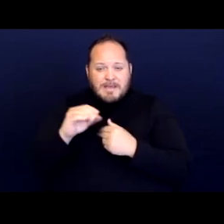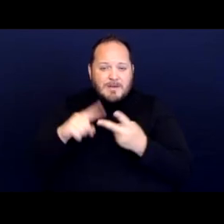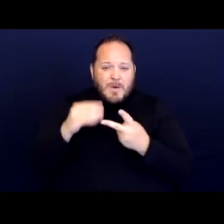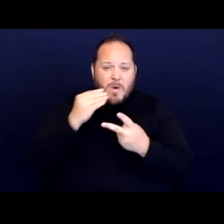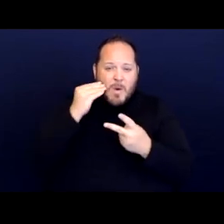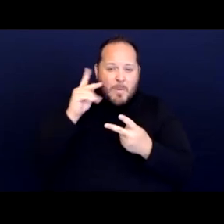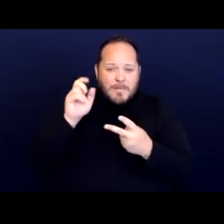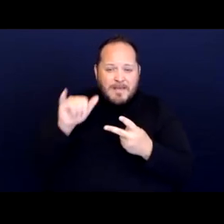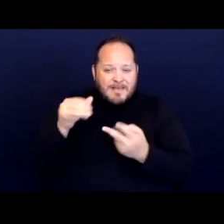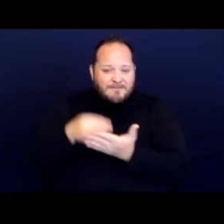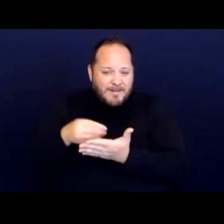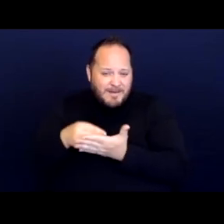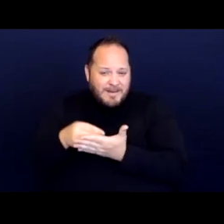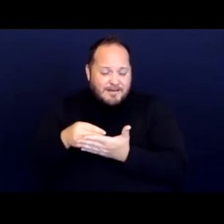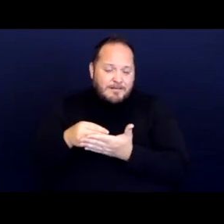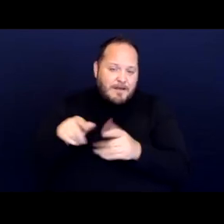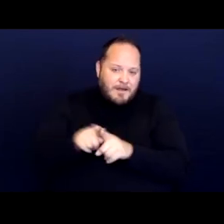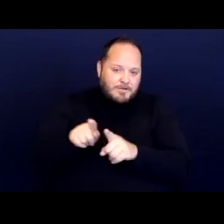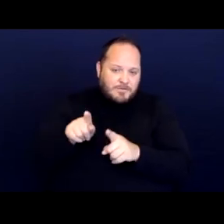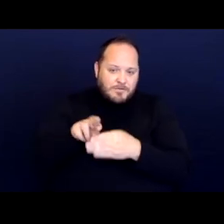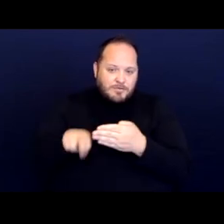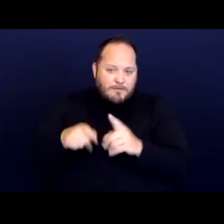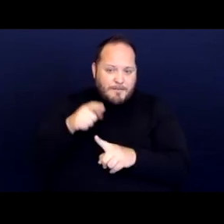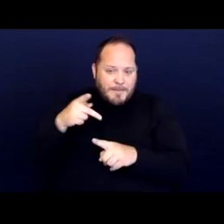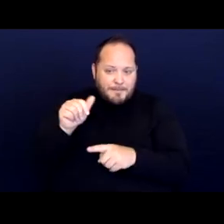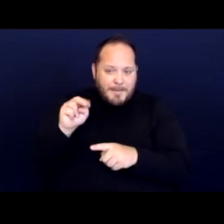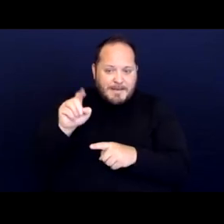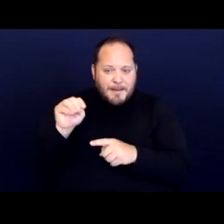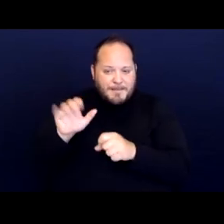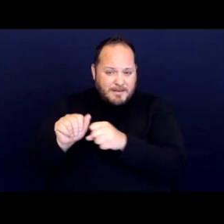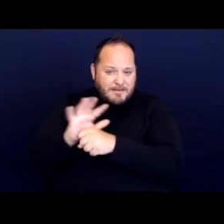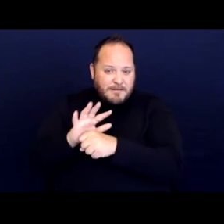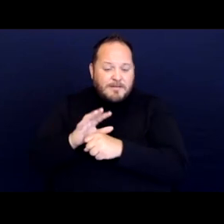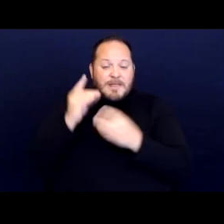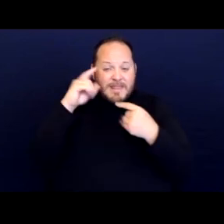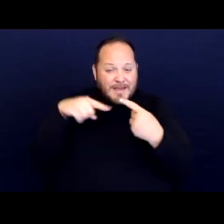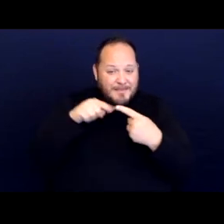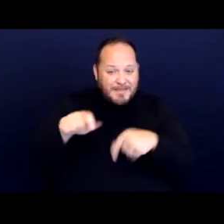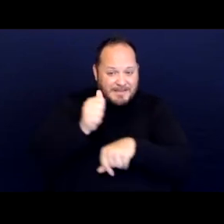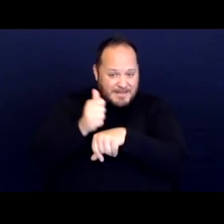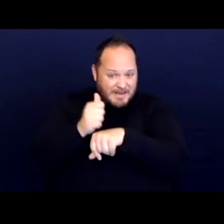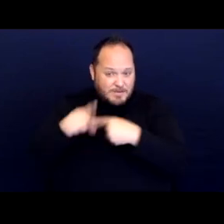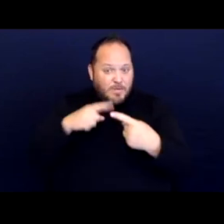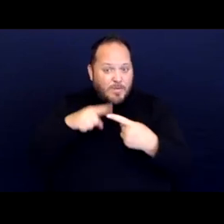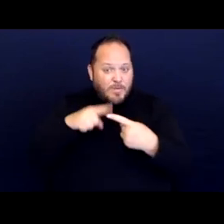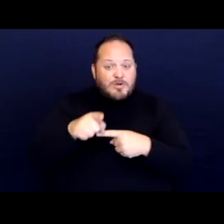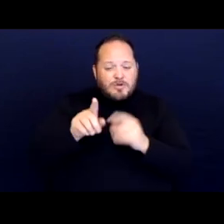as a result of the pandemic thinking about these settings, when you're setting up your disability arguments